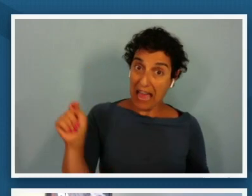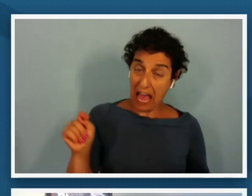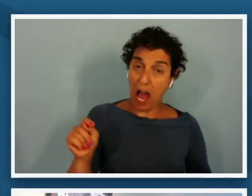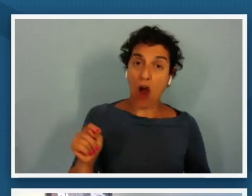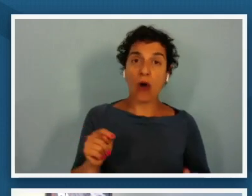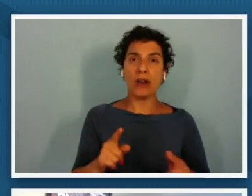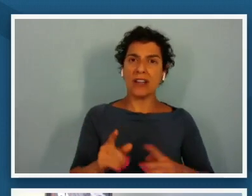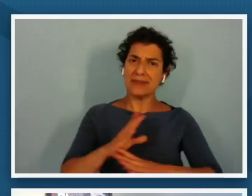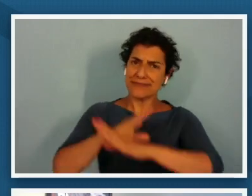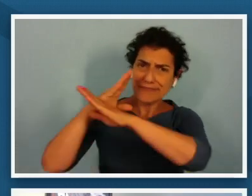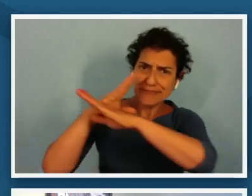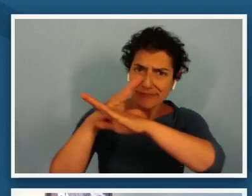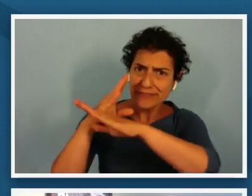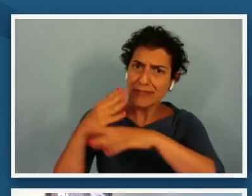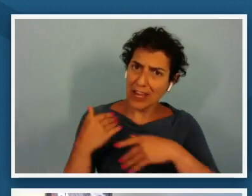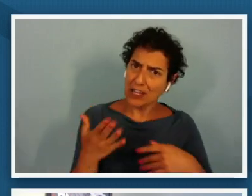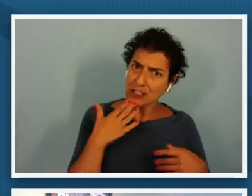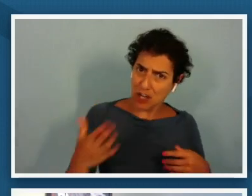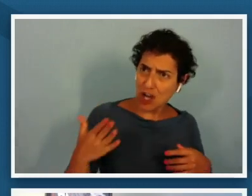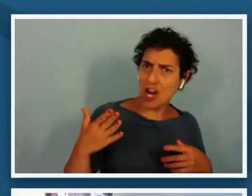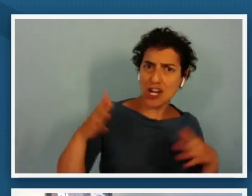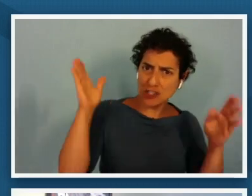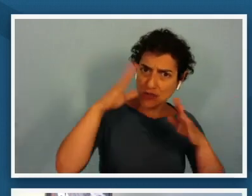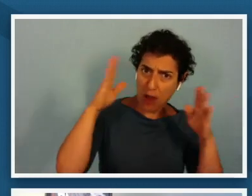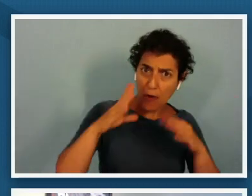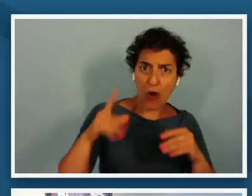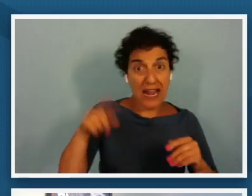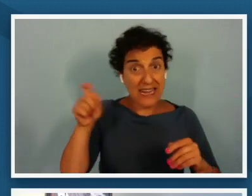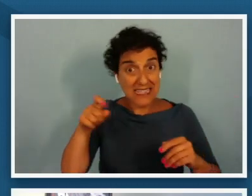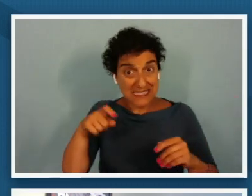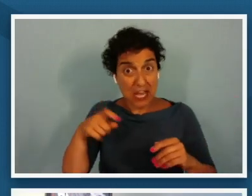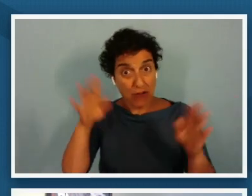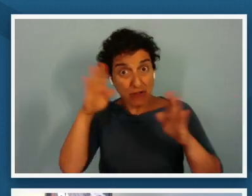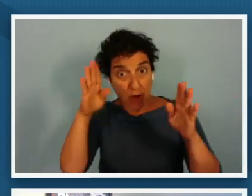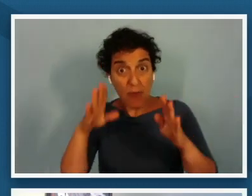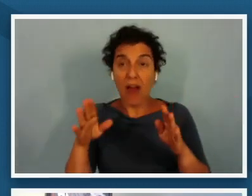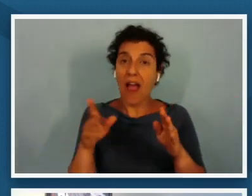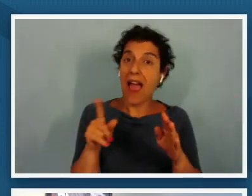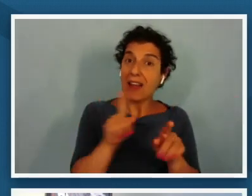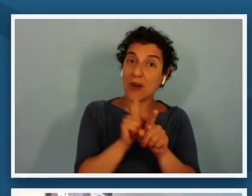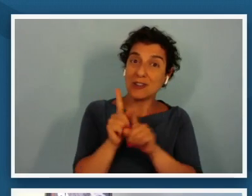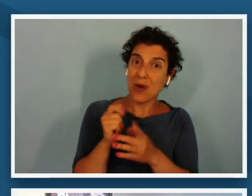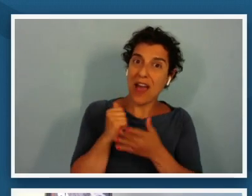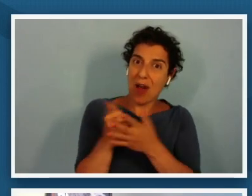necessary trouble and help redeem the soul of america